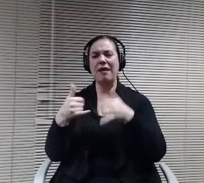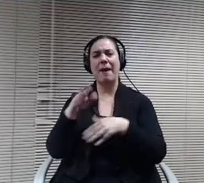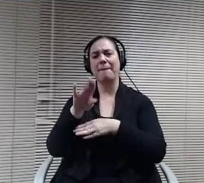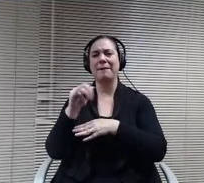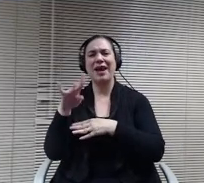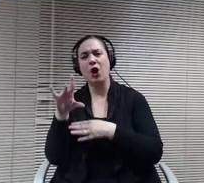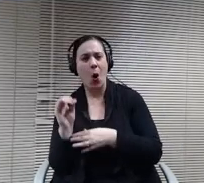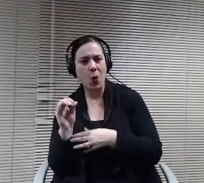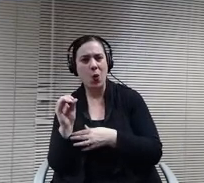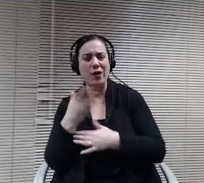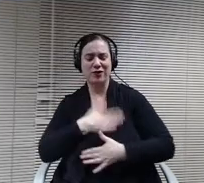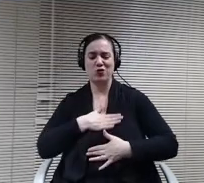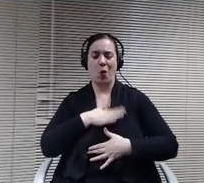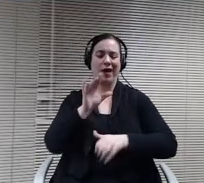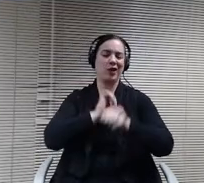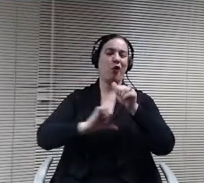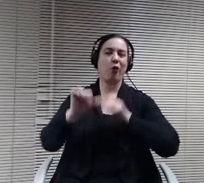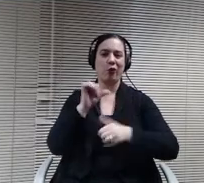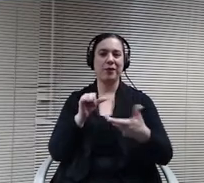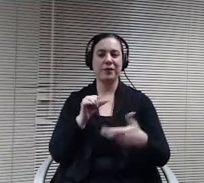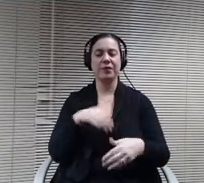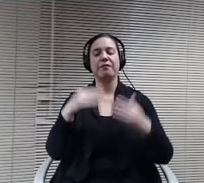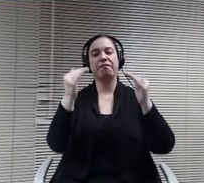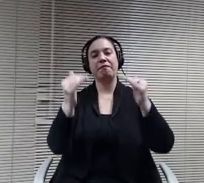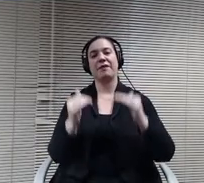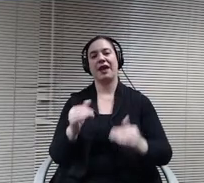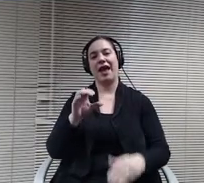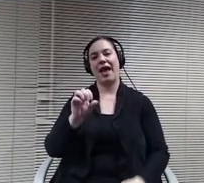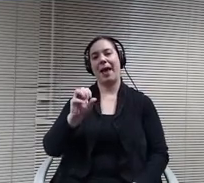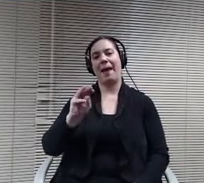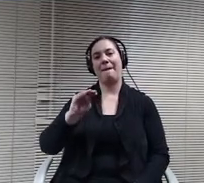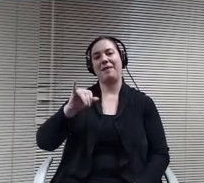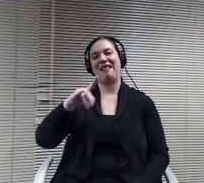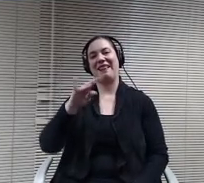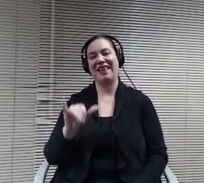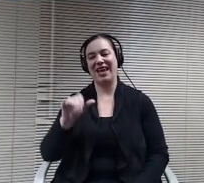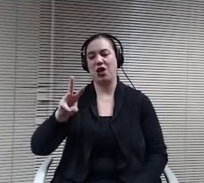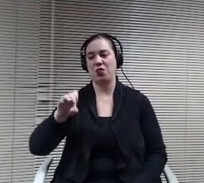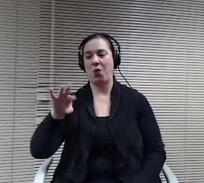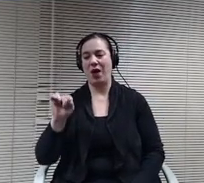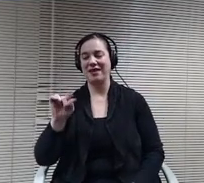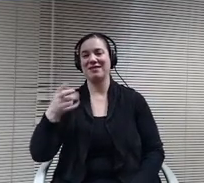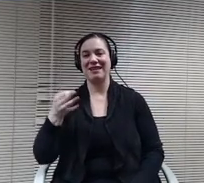Wesclin does our daily newsletter for staff and they have showed out. So it's really fun to see. Staff just say